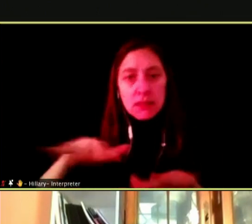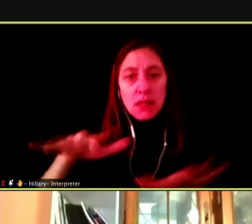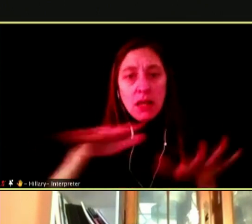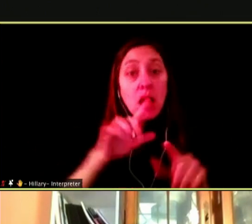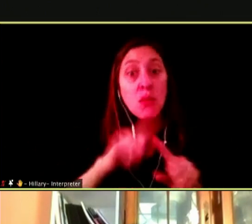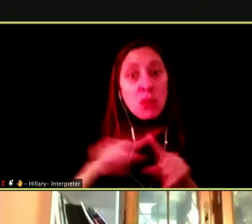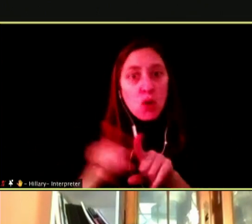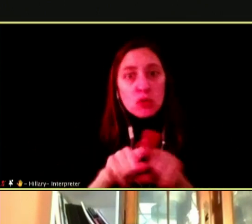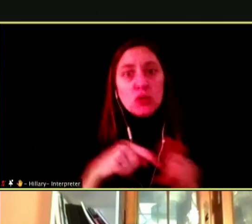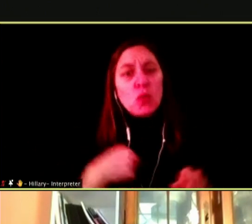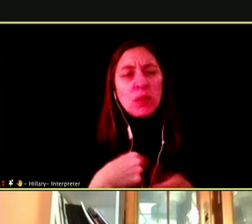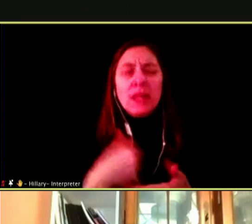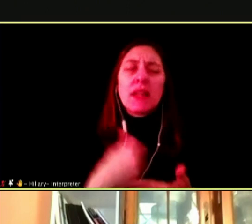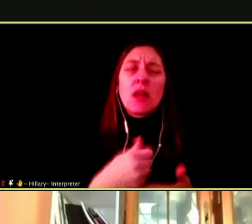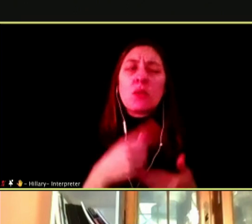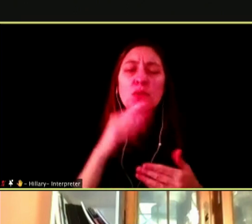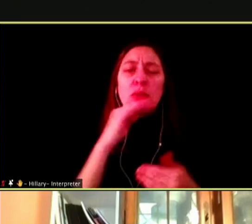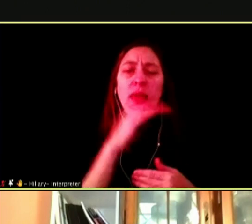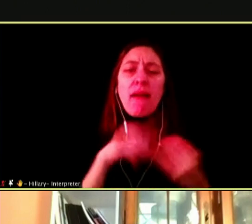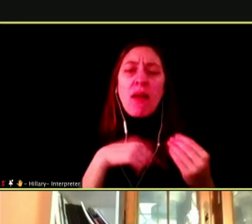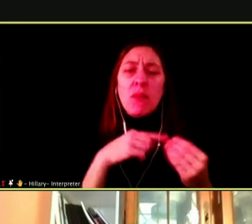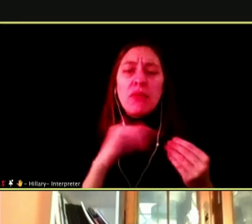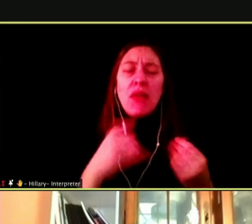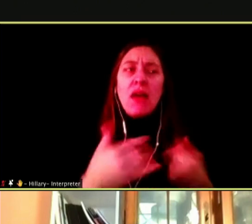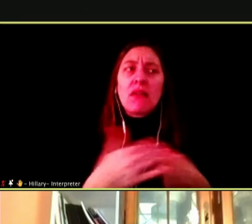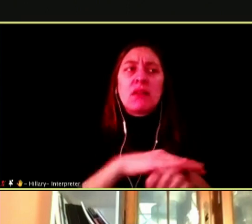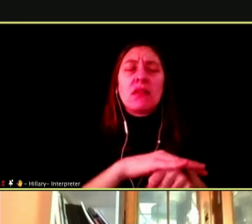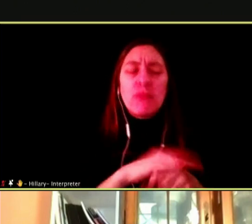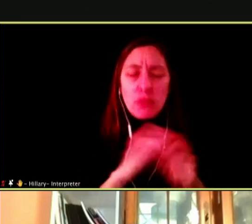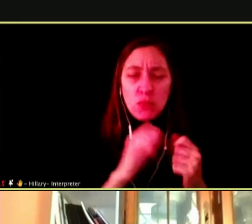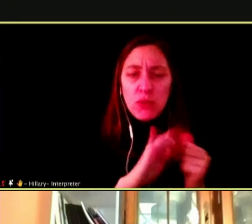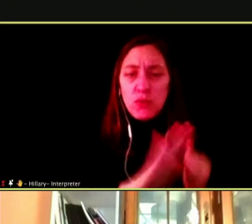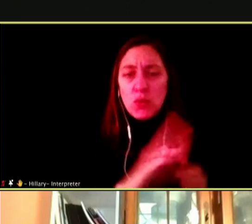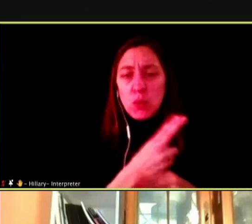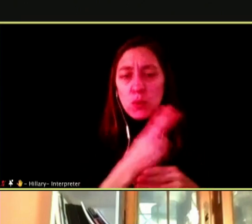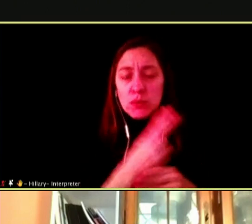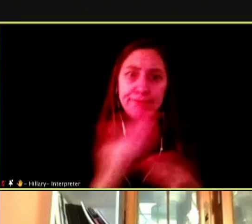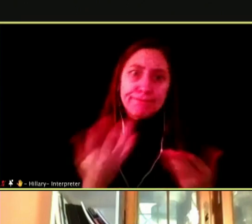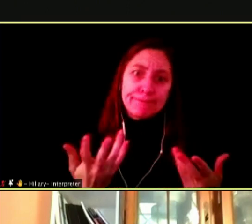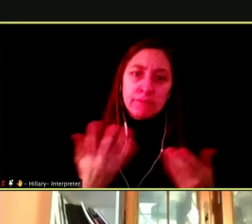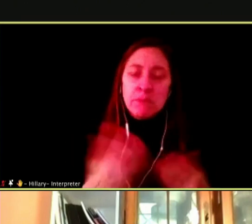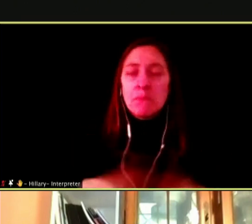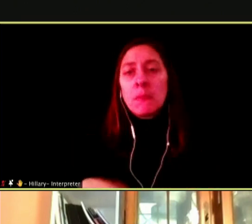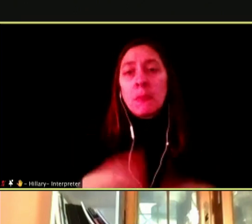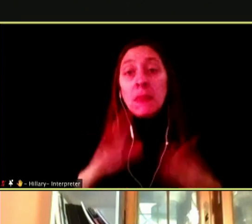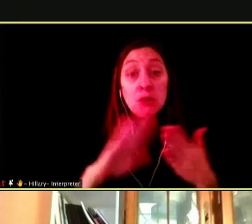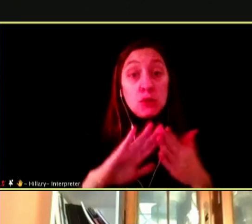WE CAN HELP YOU COVER UP YOUR VAPING AS WELL PUT IN TERMS OF COMMUNITIES OF COLOR AND ESPECIALLY